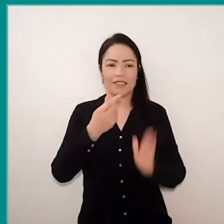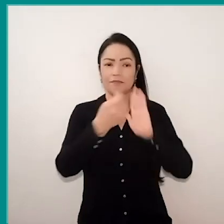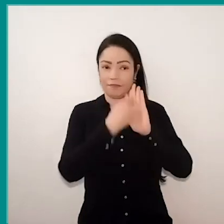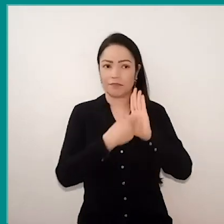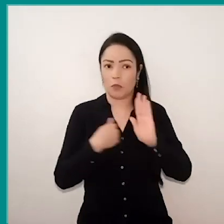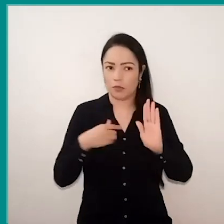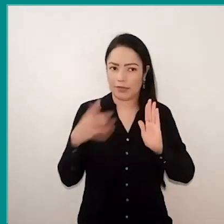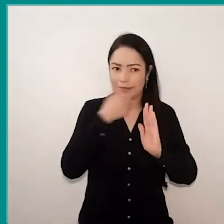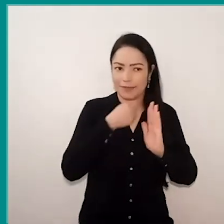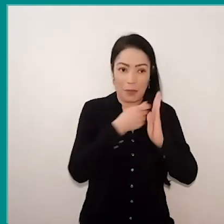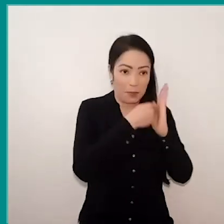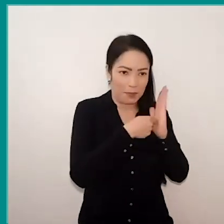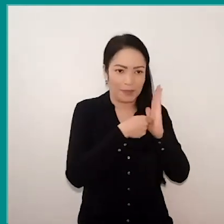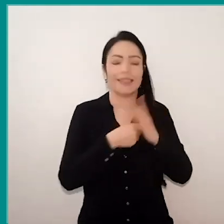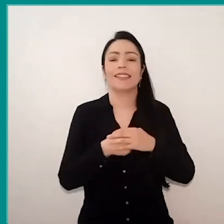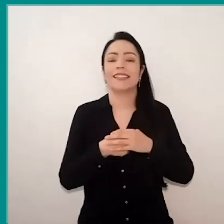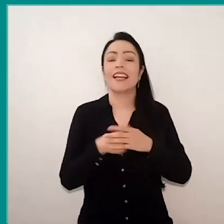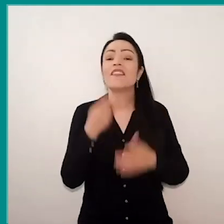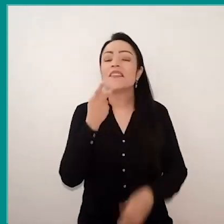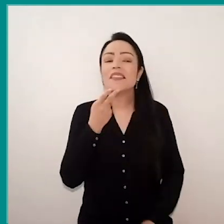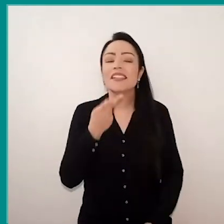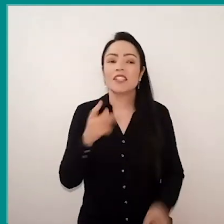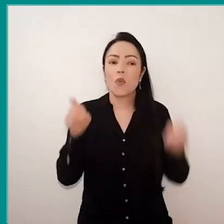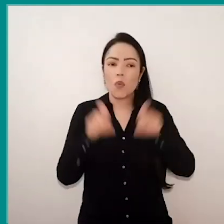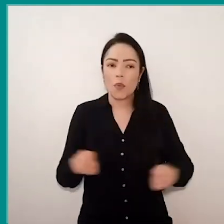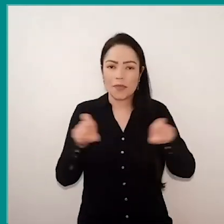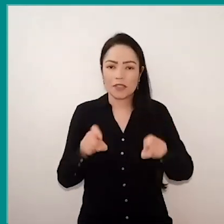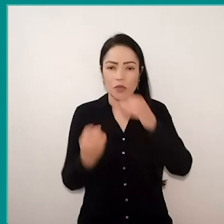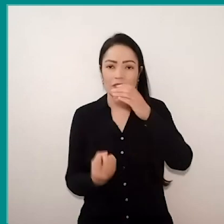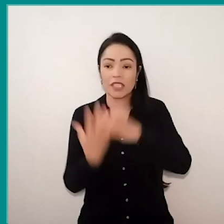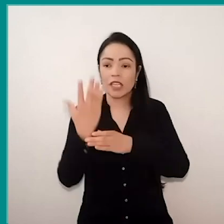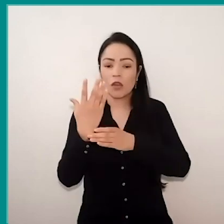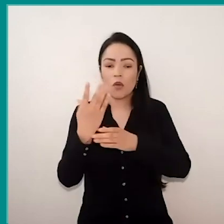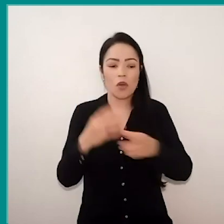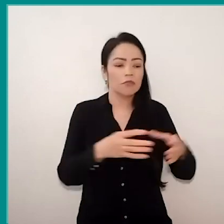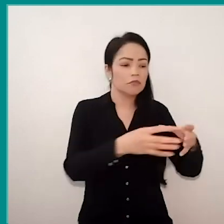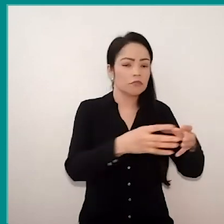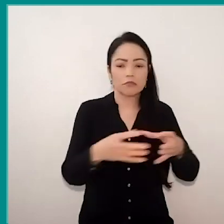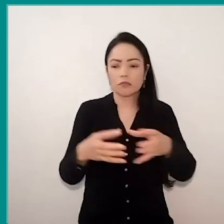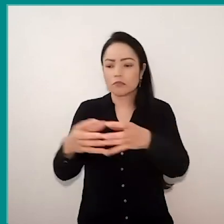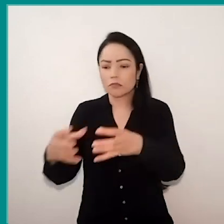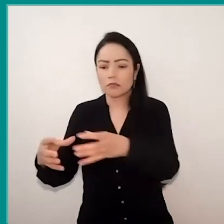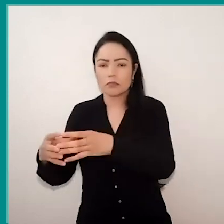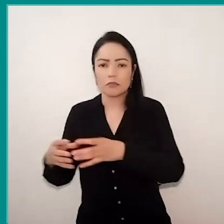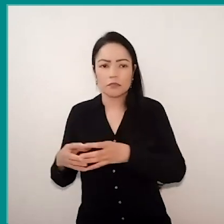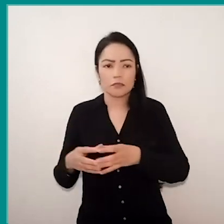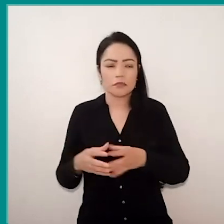when she said that the computer has created ghettos, has created spaces exclusives at school,